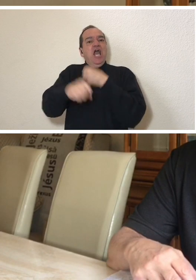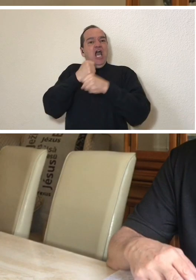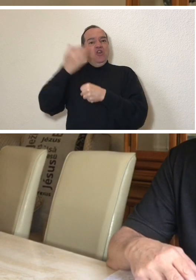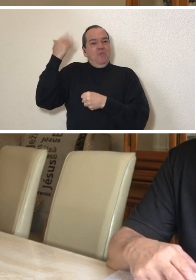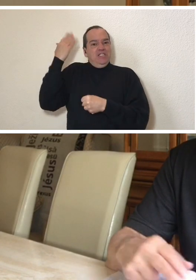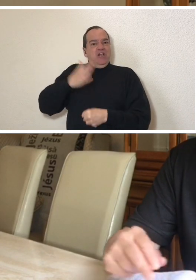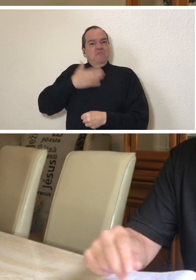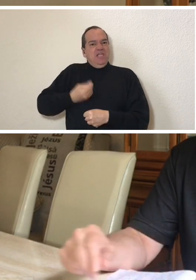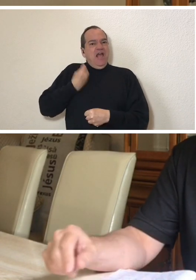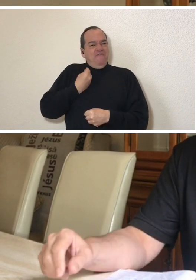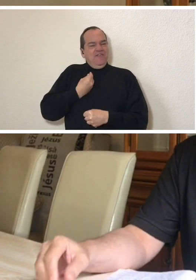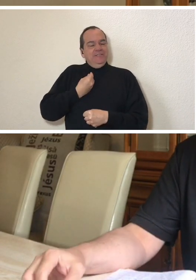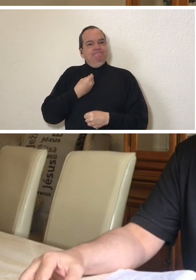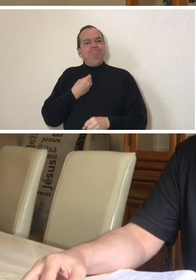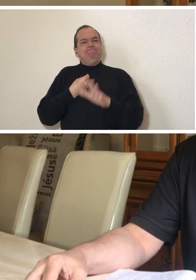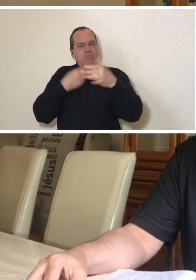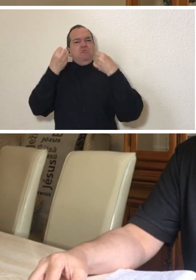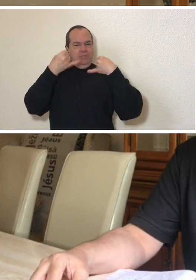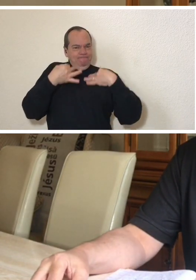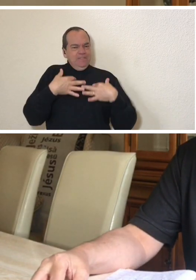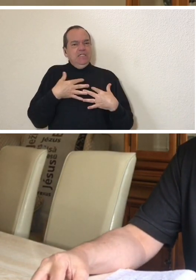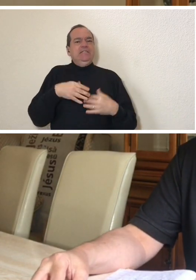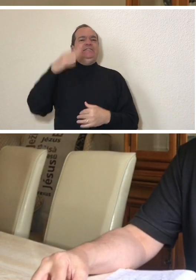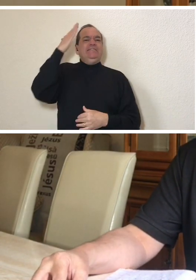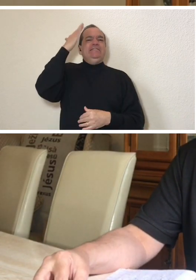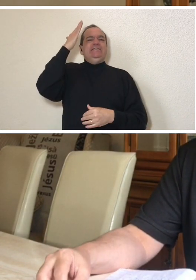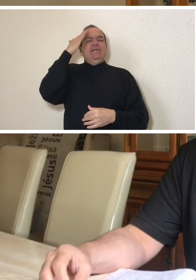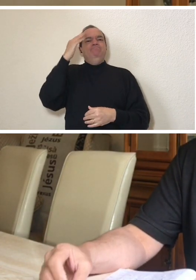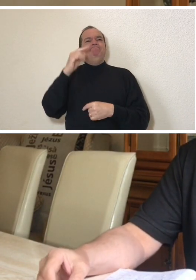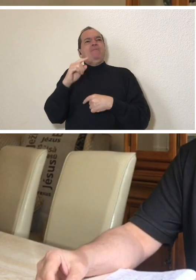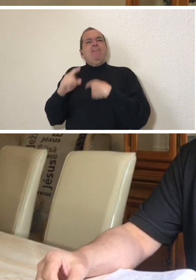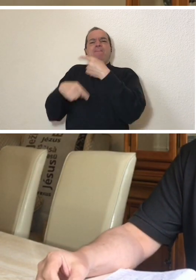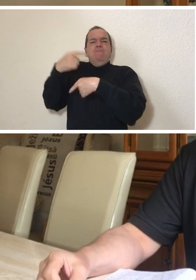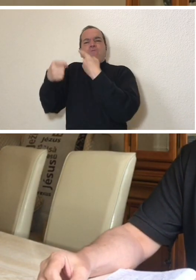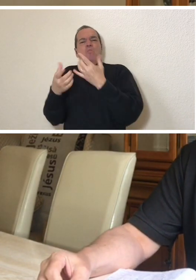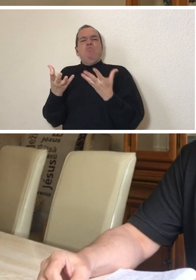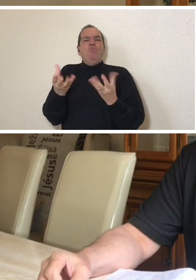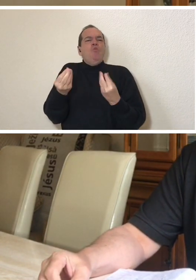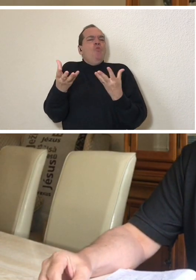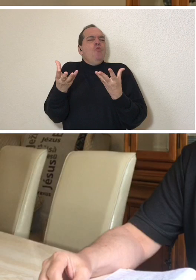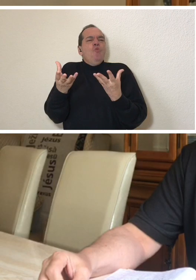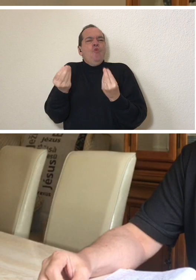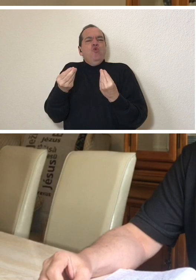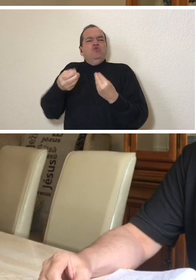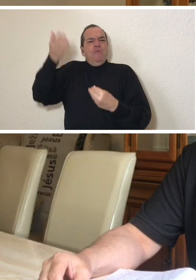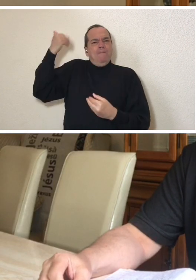After many years of suffering from headaches and terrible migraines